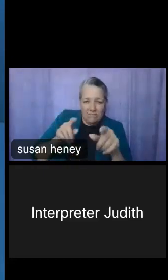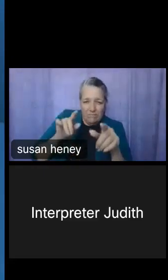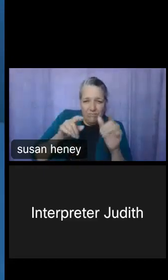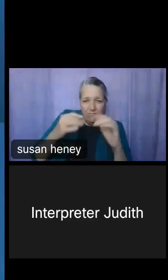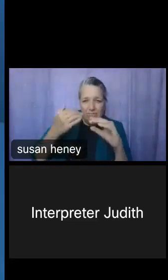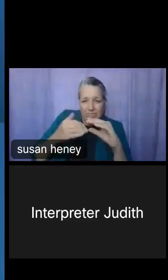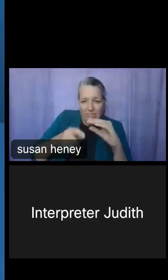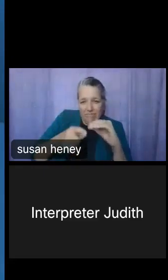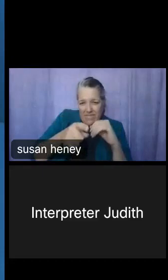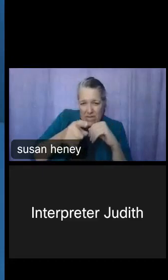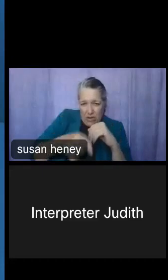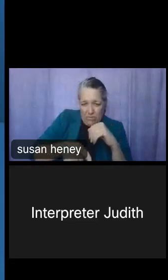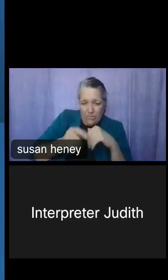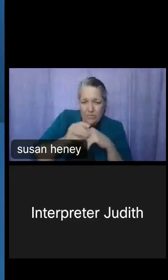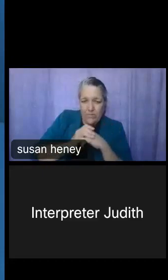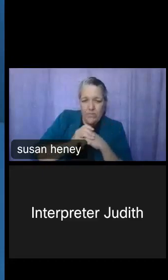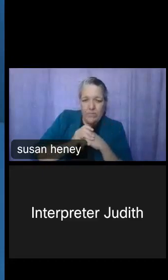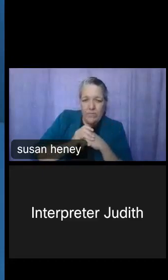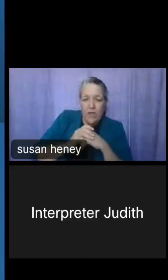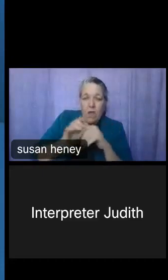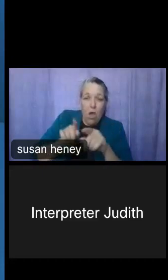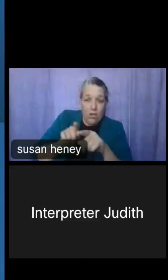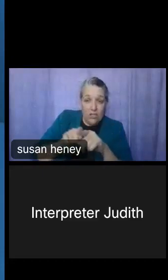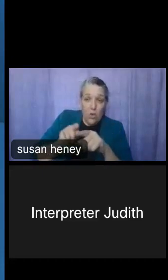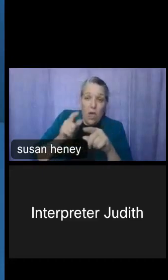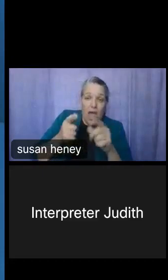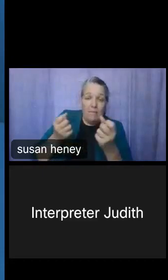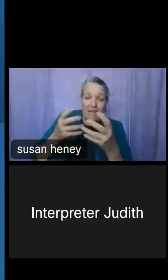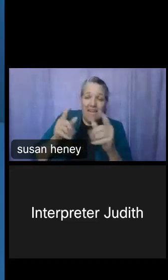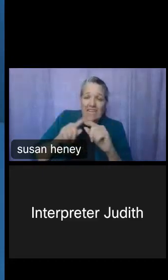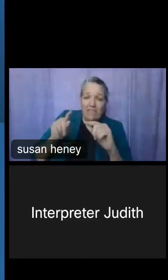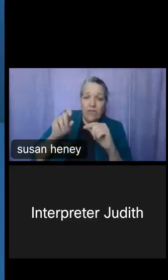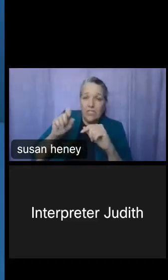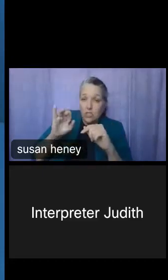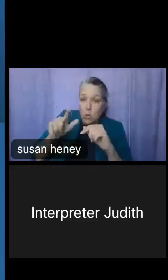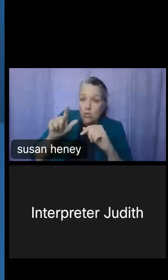on many social media platforms, and there is a QR code on the screen here that will